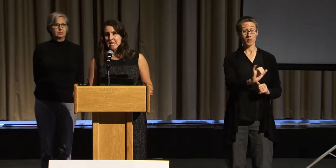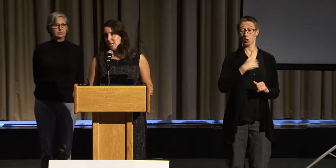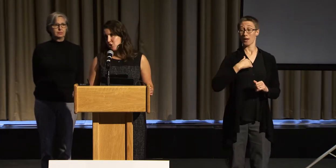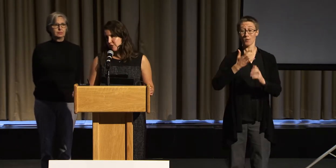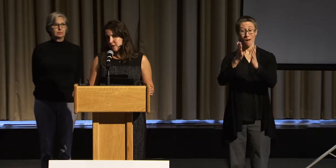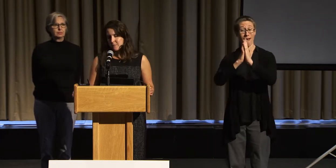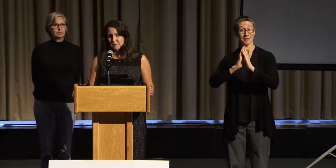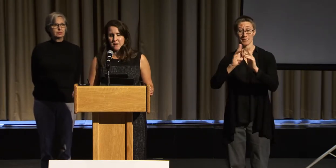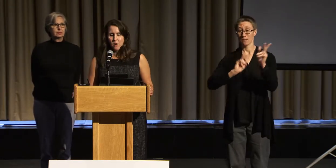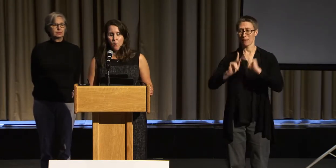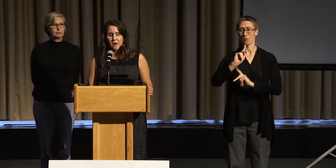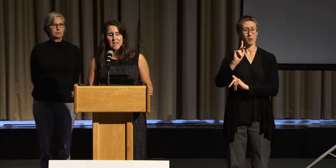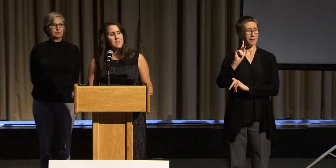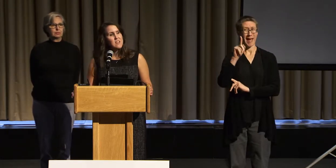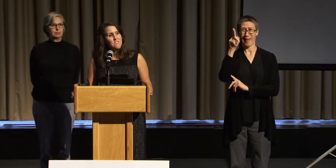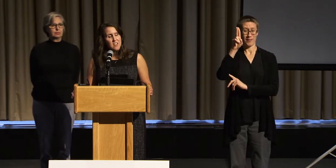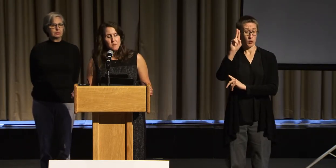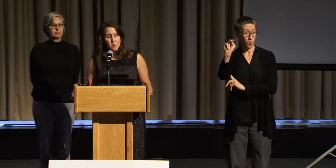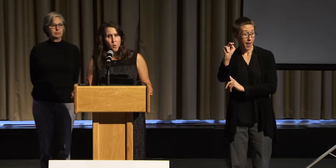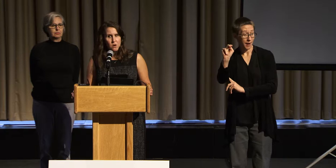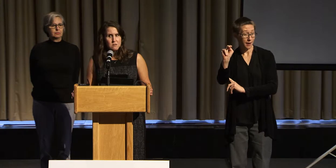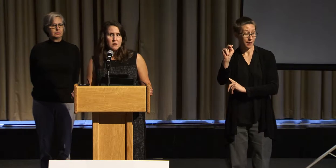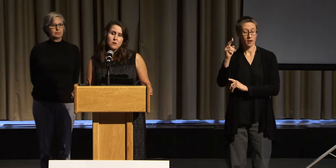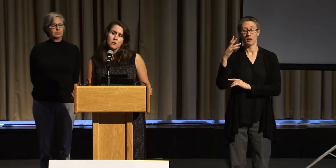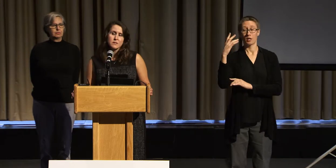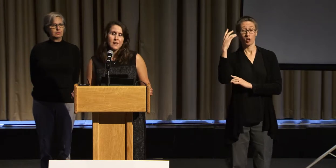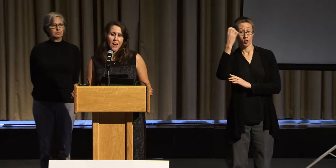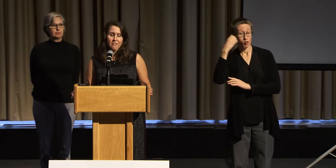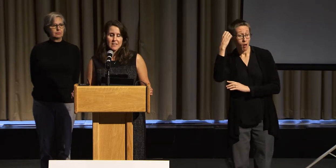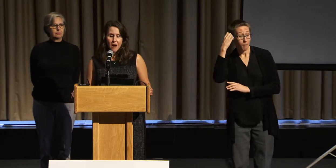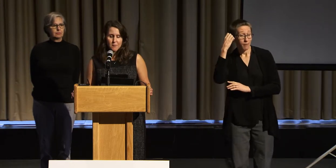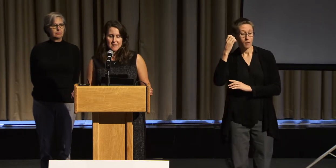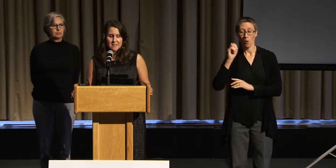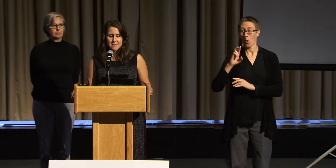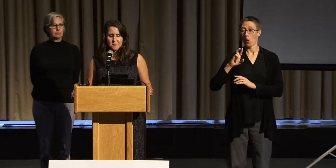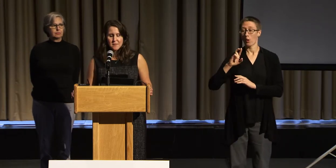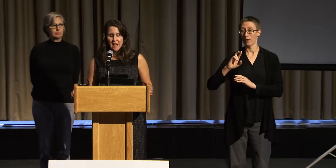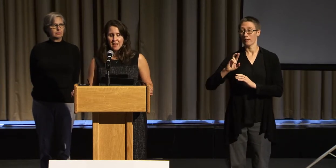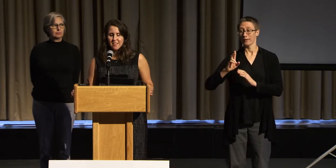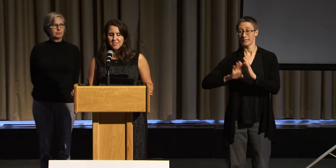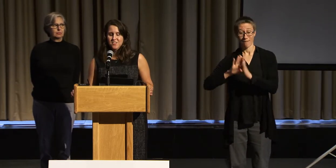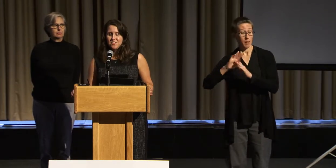in Europe, or in the developing world, who is Kerry Thompson,